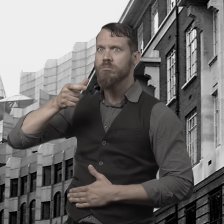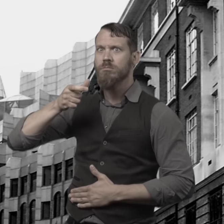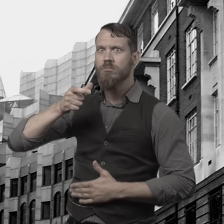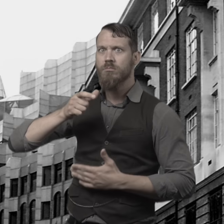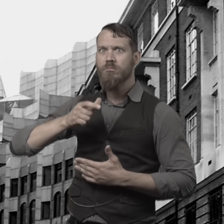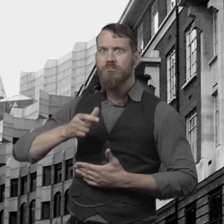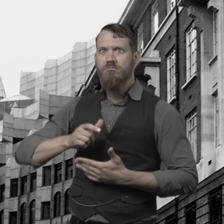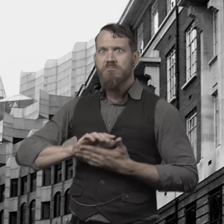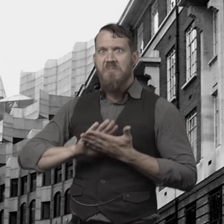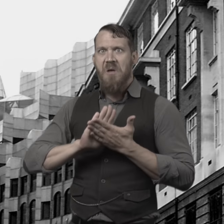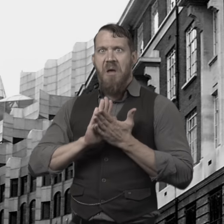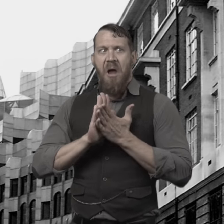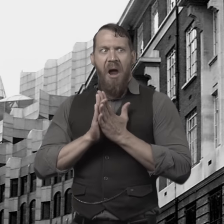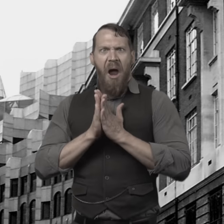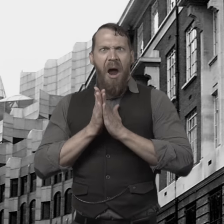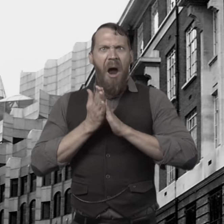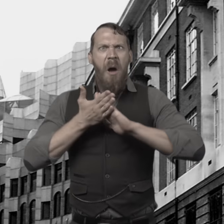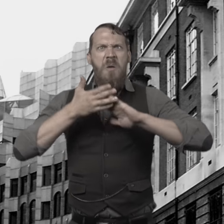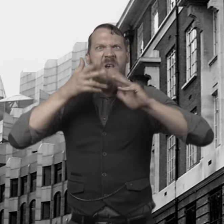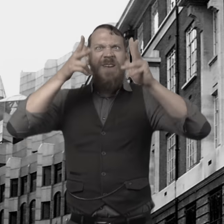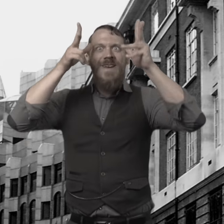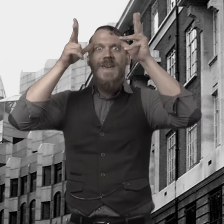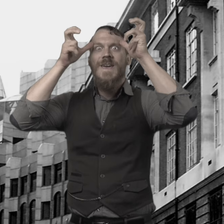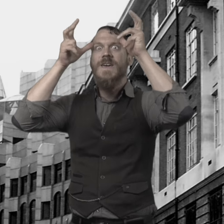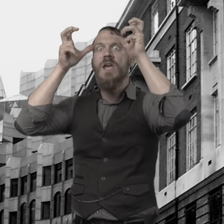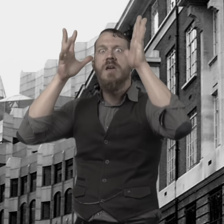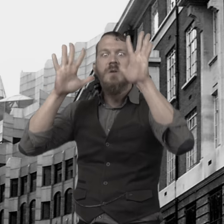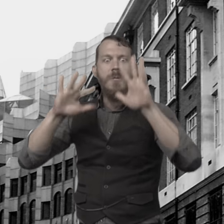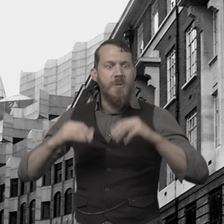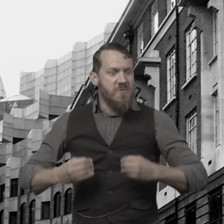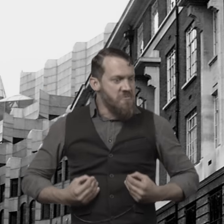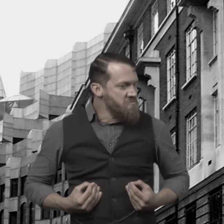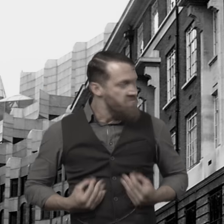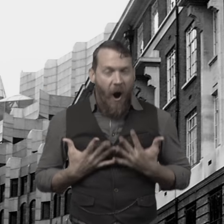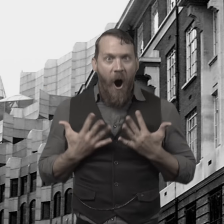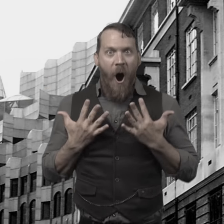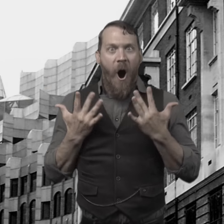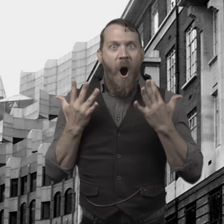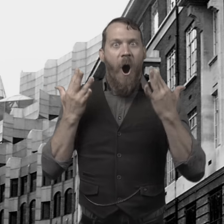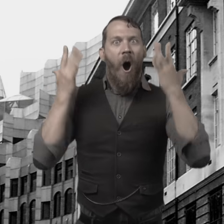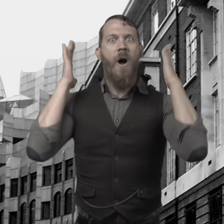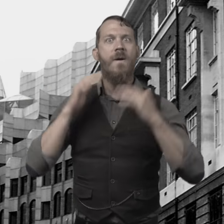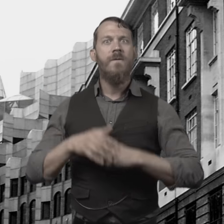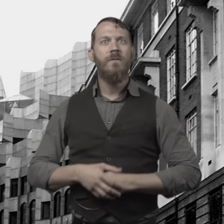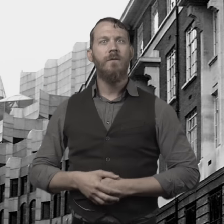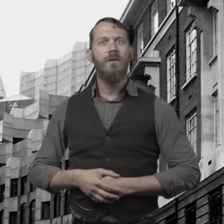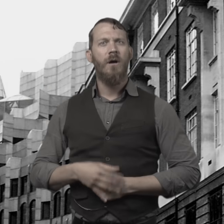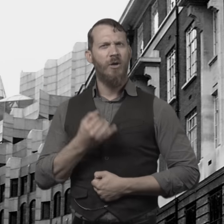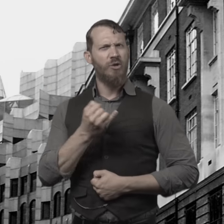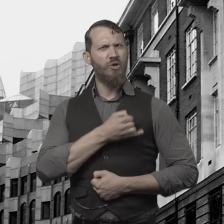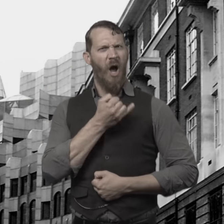He drank the potion and became evil. He was consumed by the evil.